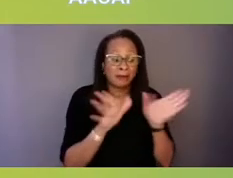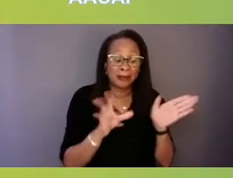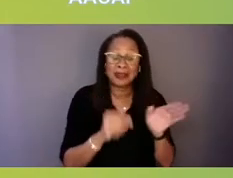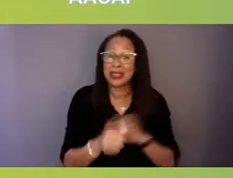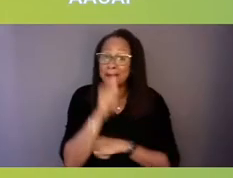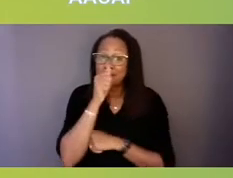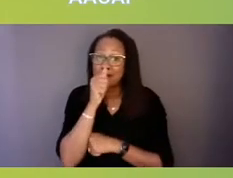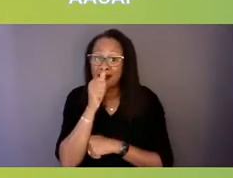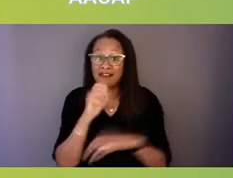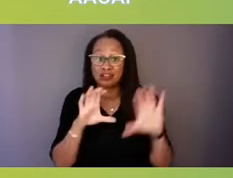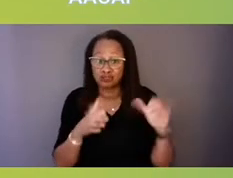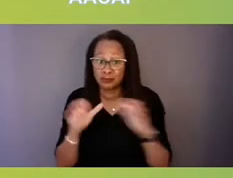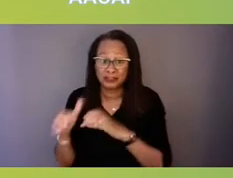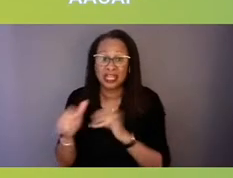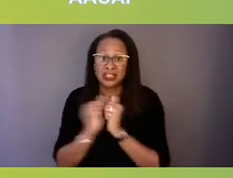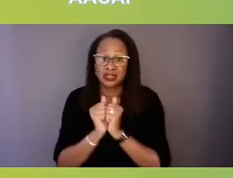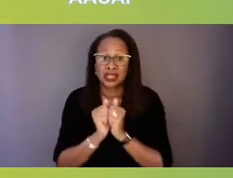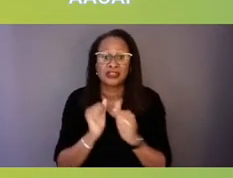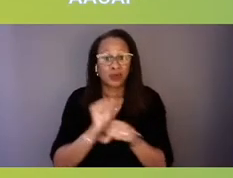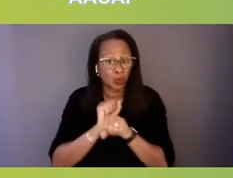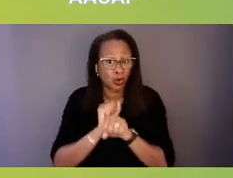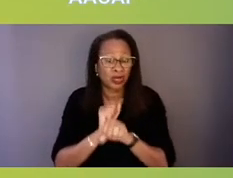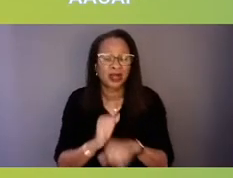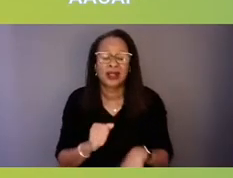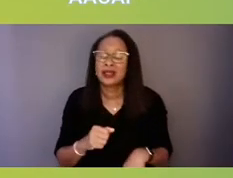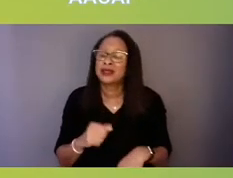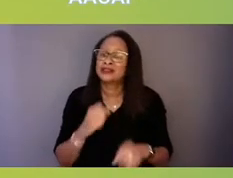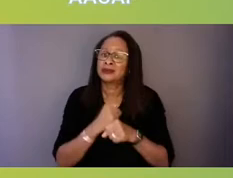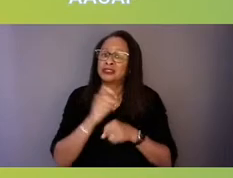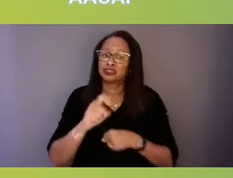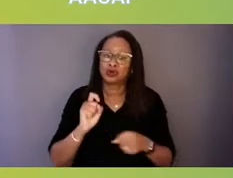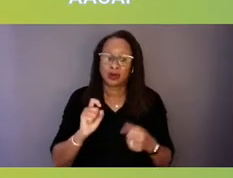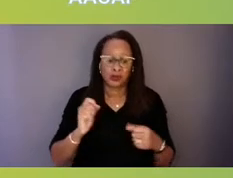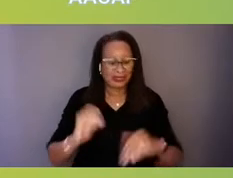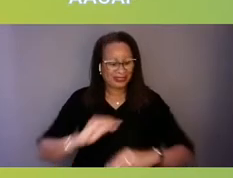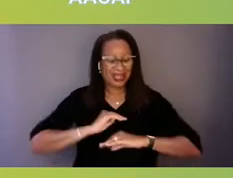to be sure that we meet our country's growing behavioral health crisis needs